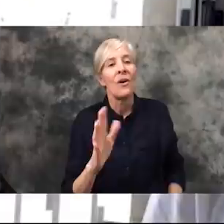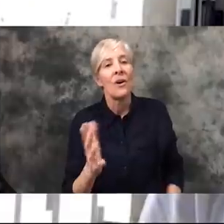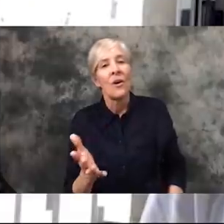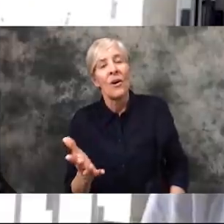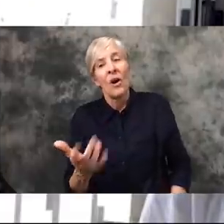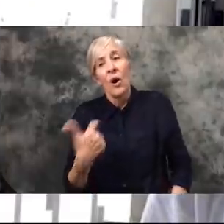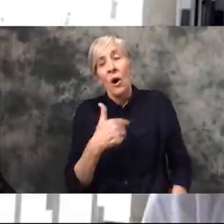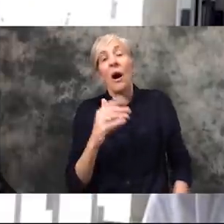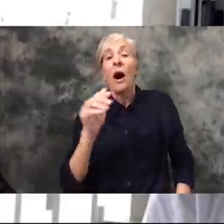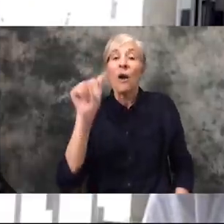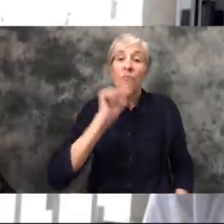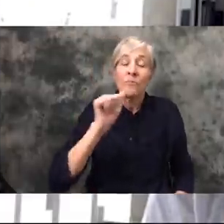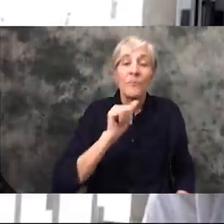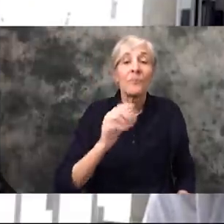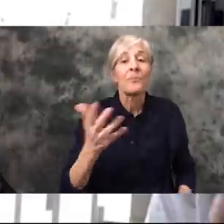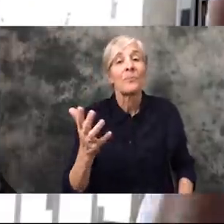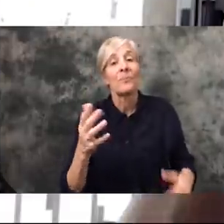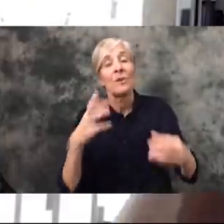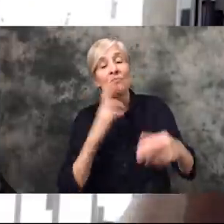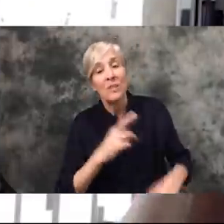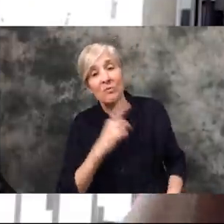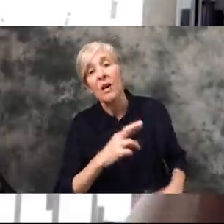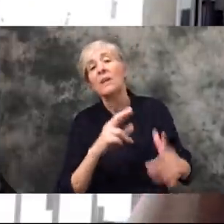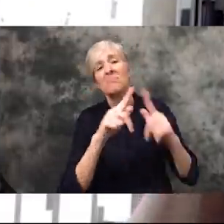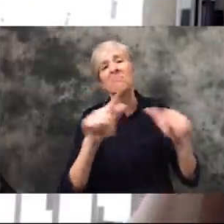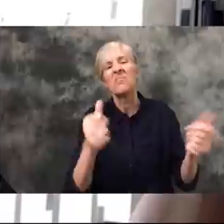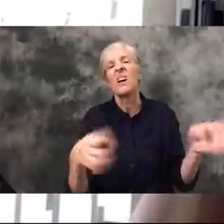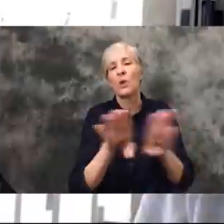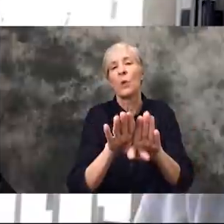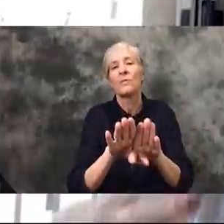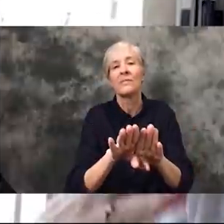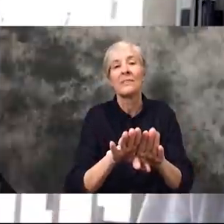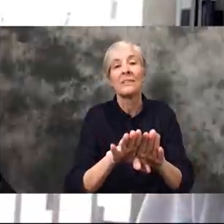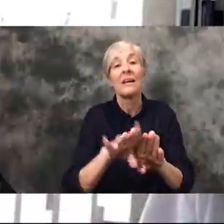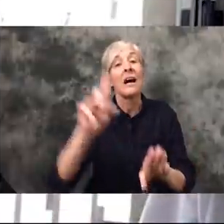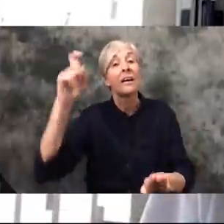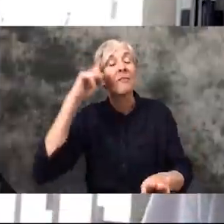We have our pubs, bars, restaurants, etc shut down. They're basically politely